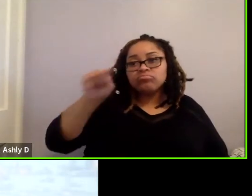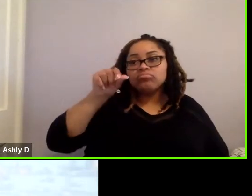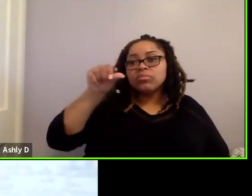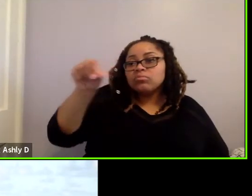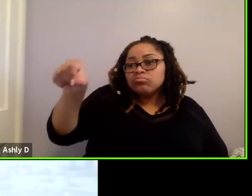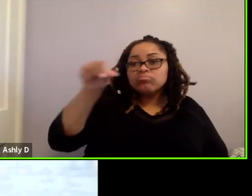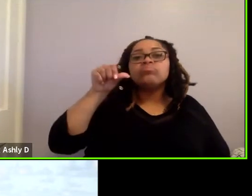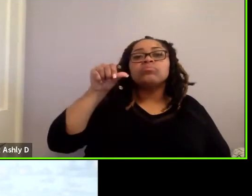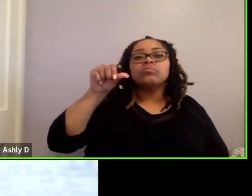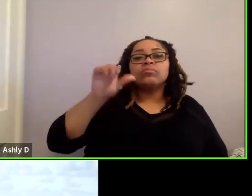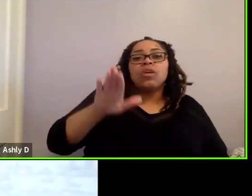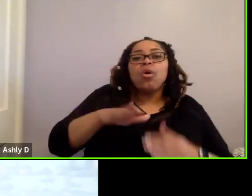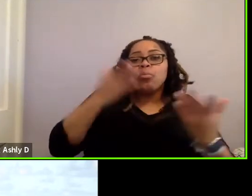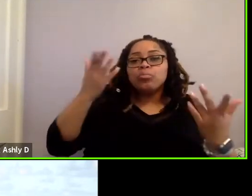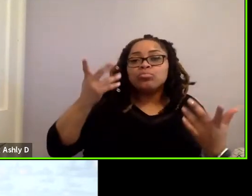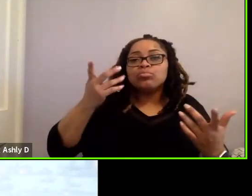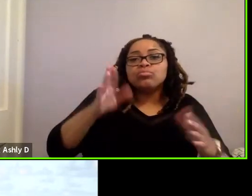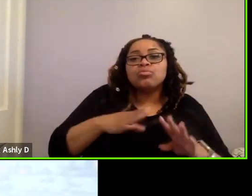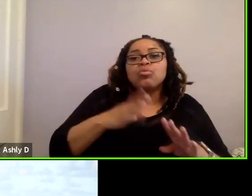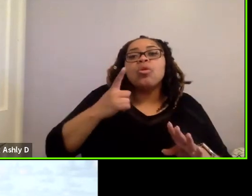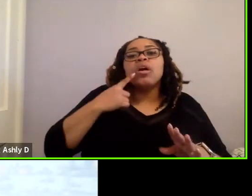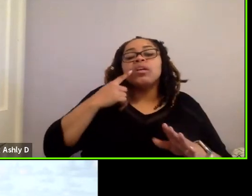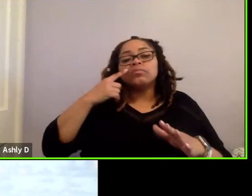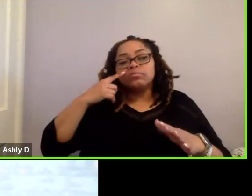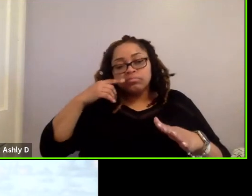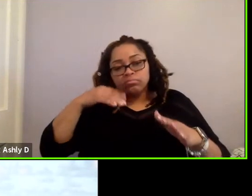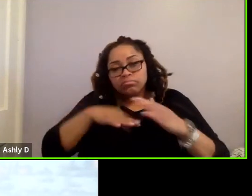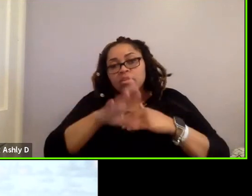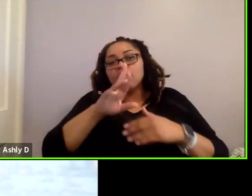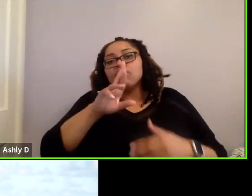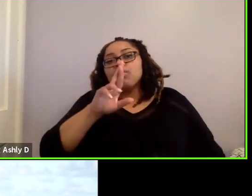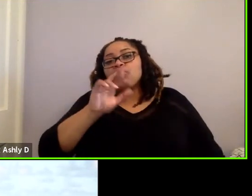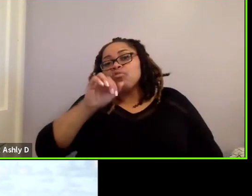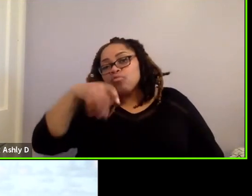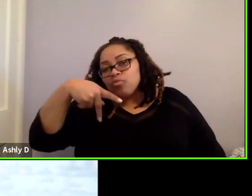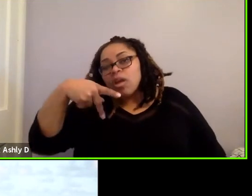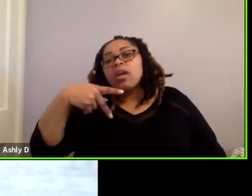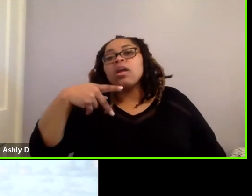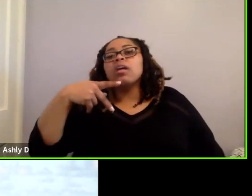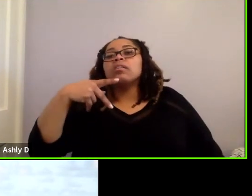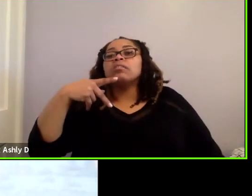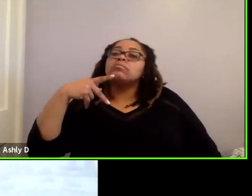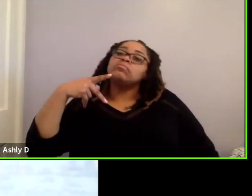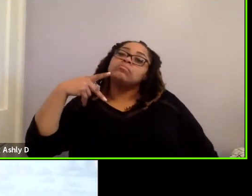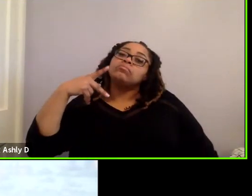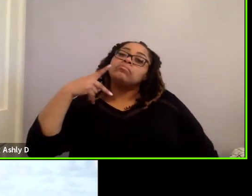the vehicle to open a door and then engage the ramp, raise the ramp, and engage the securement